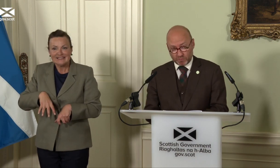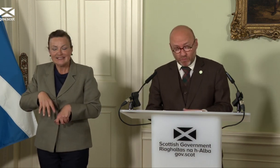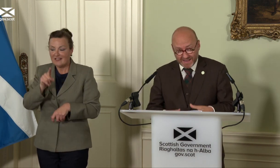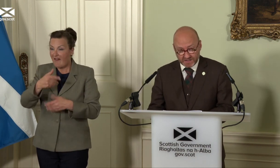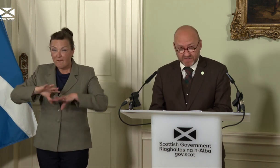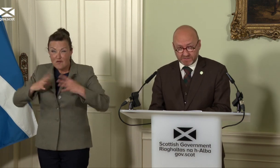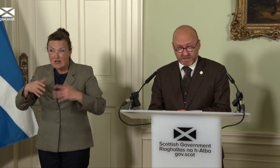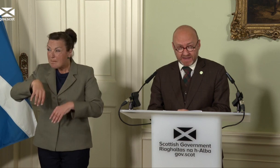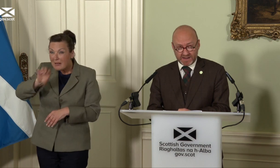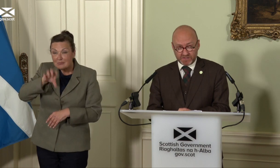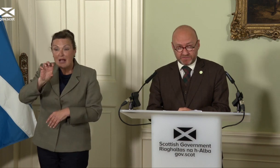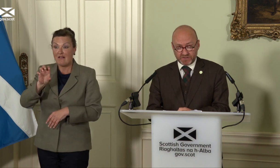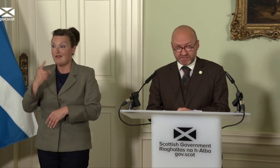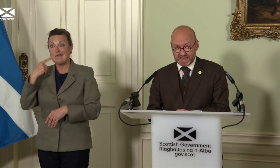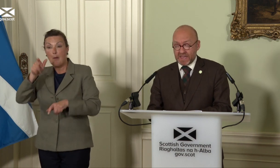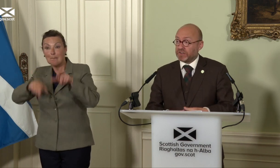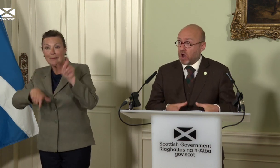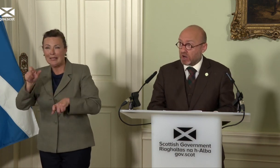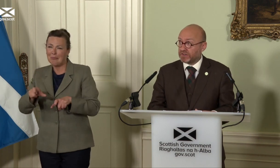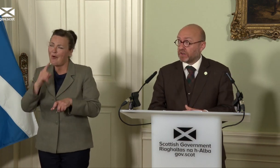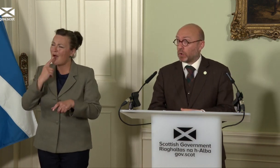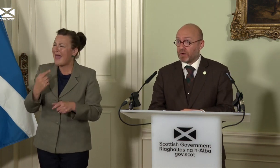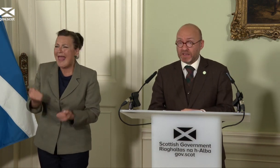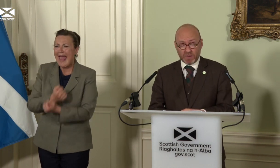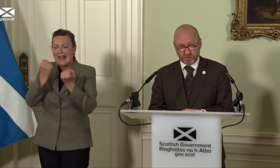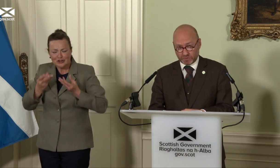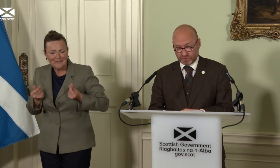record investment in energy efficiency, targeted at lower income households,